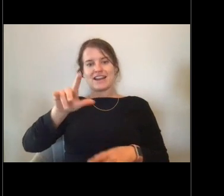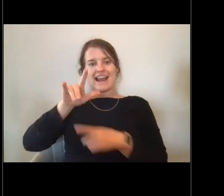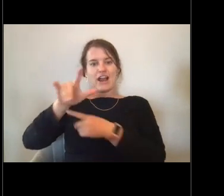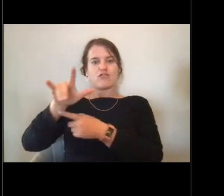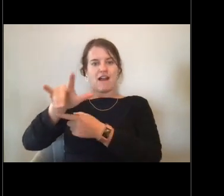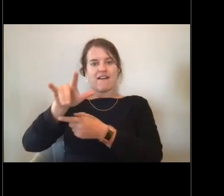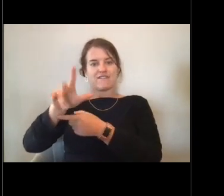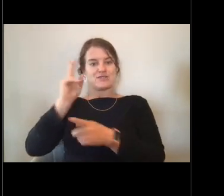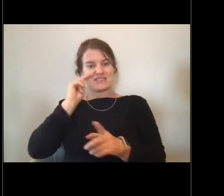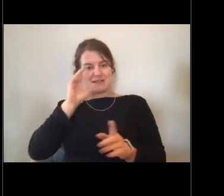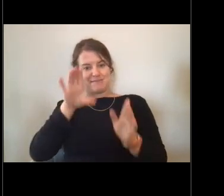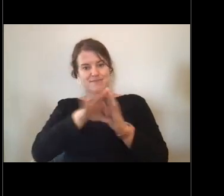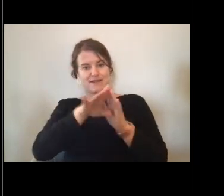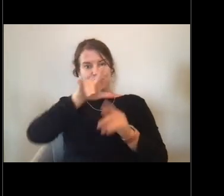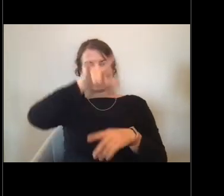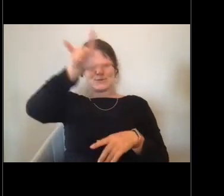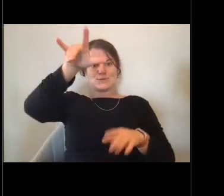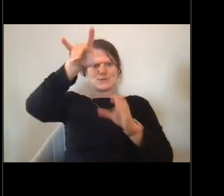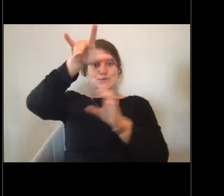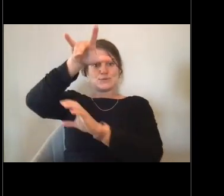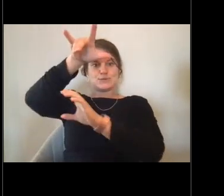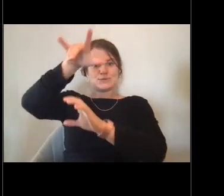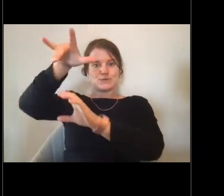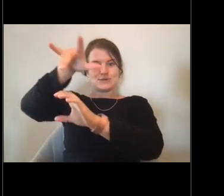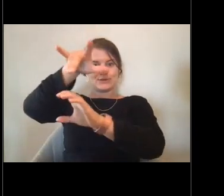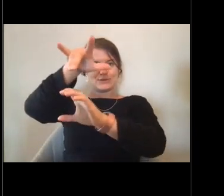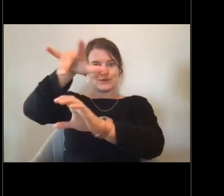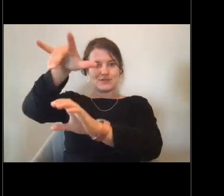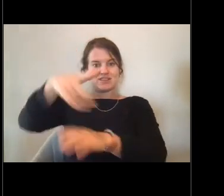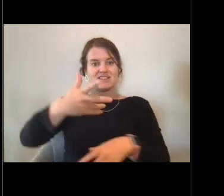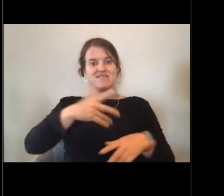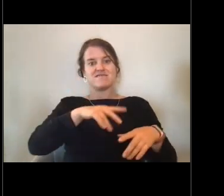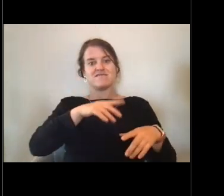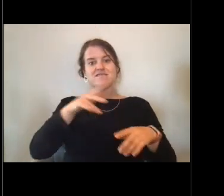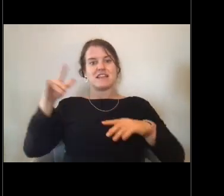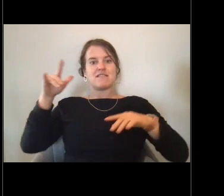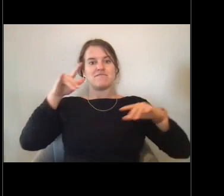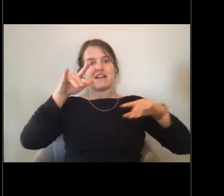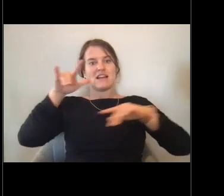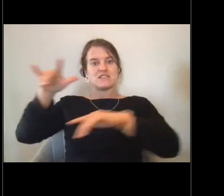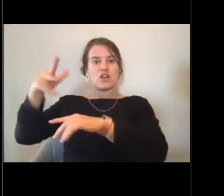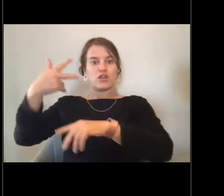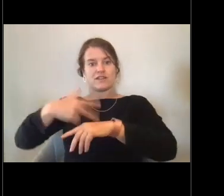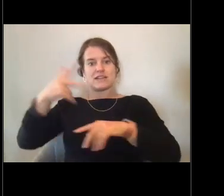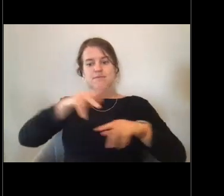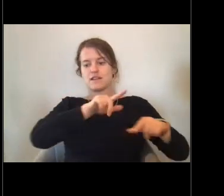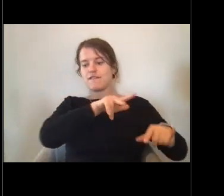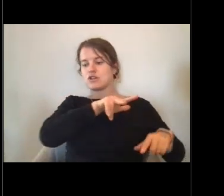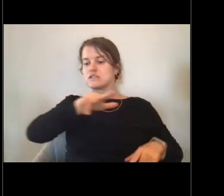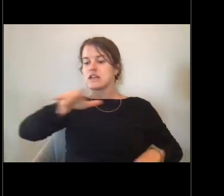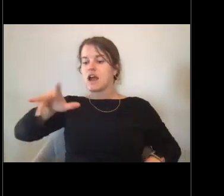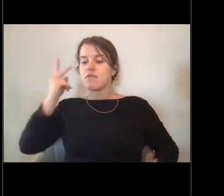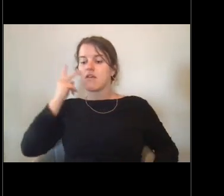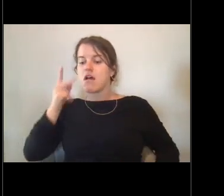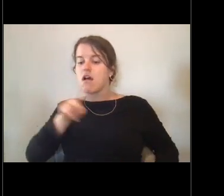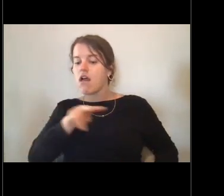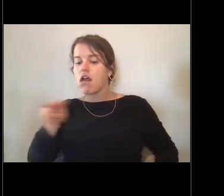they flew over the ship about three times. The first time they just flew over to kind of check everything out